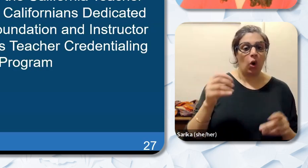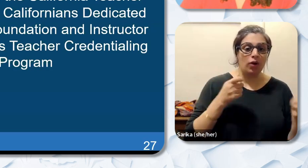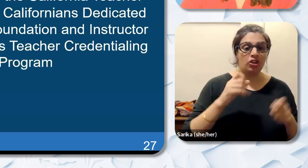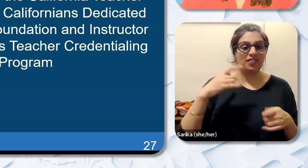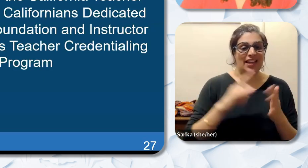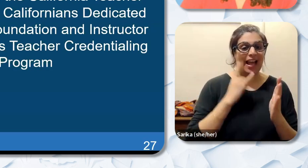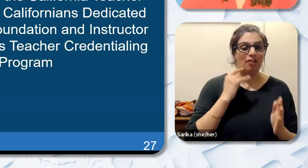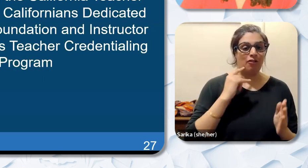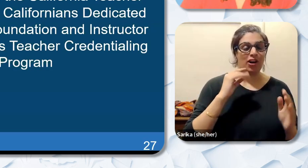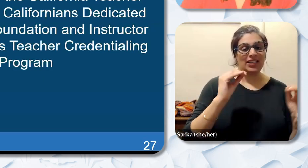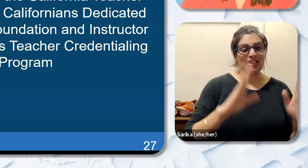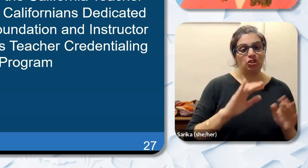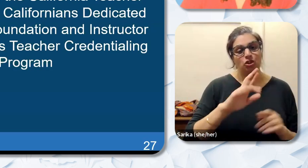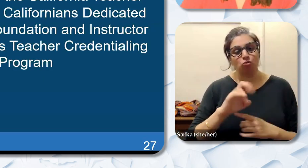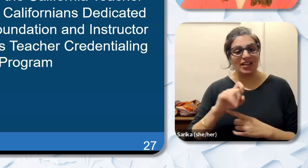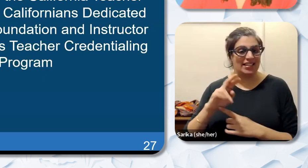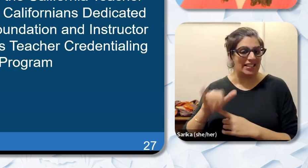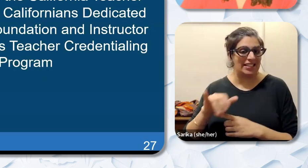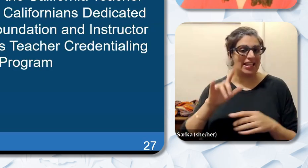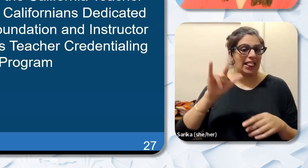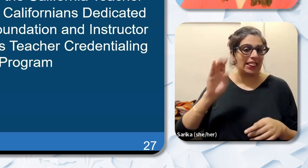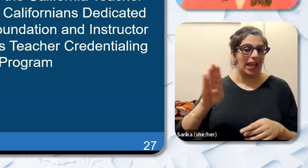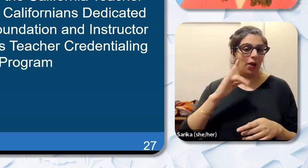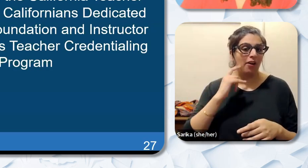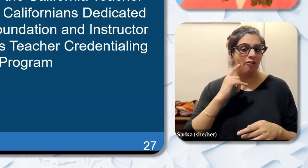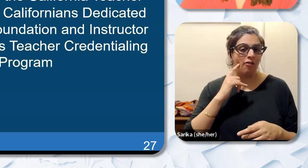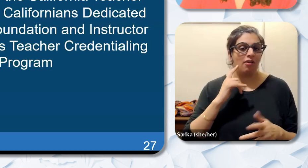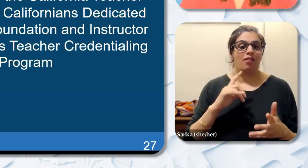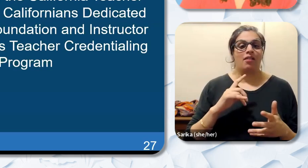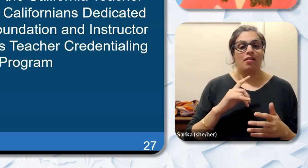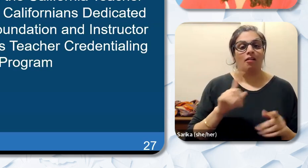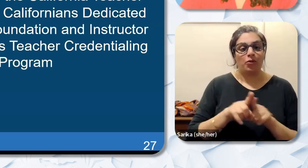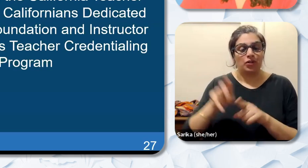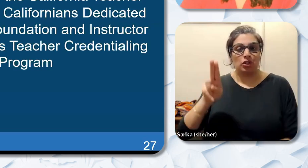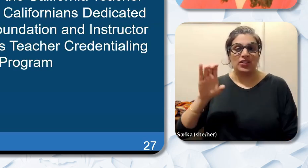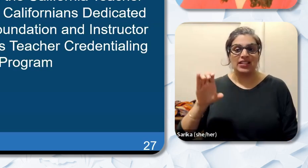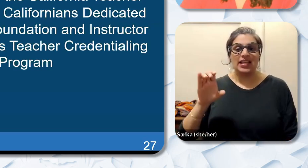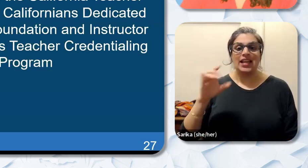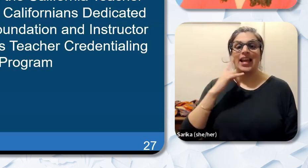instructor for UC or Univer.. University of California Merced’s Teacher Credentialing